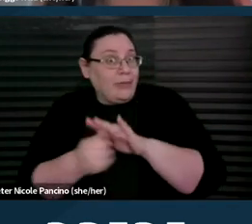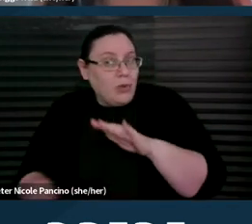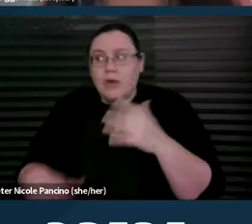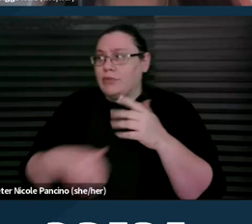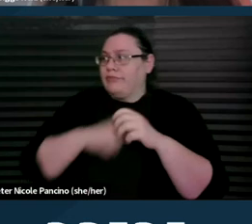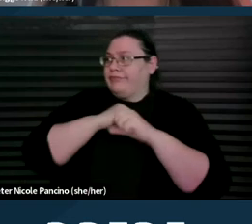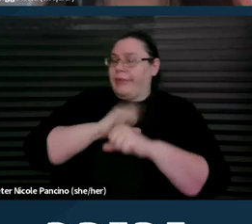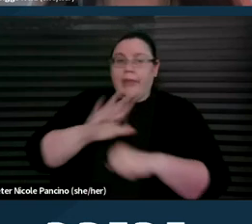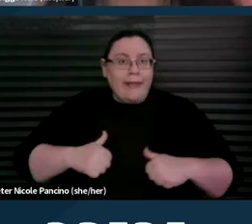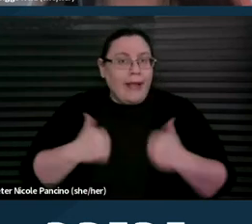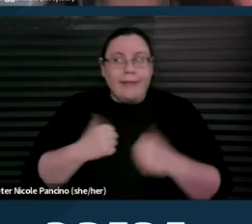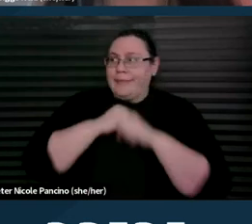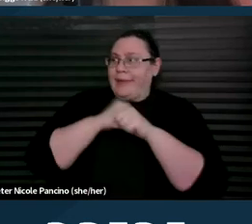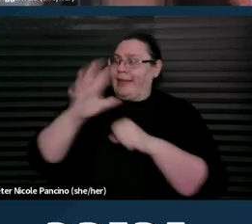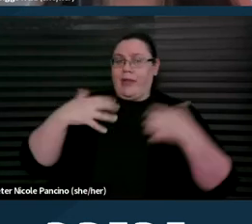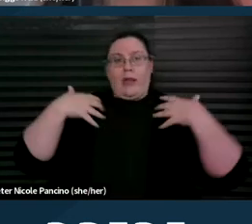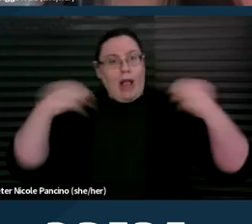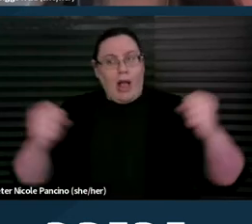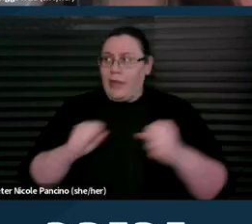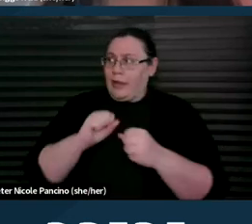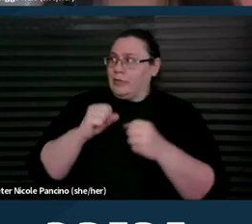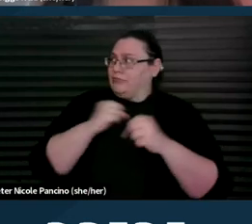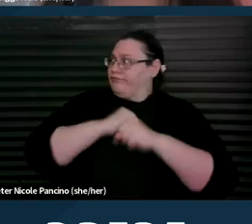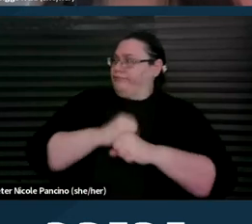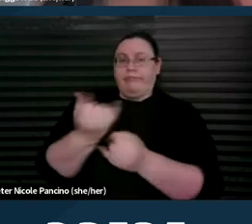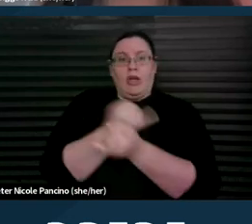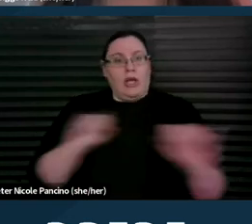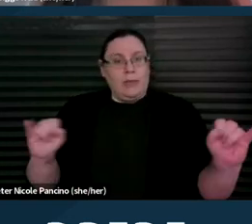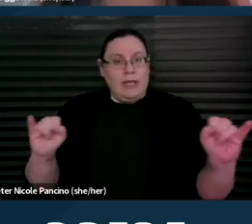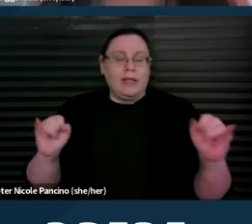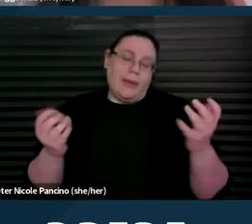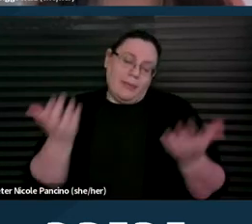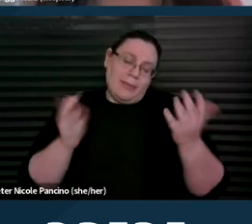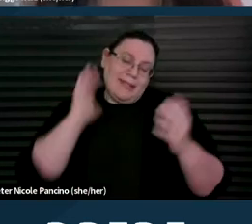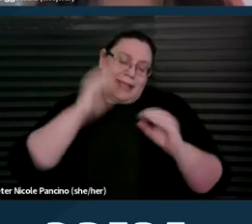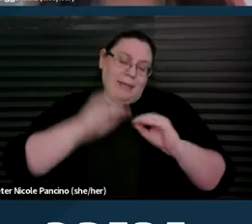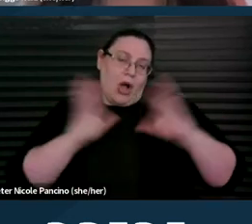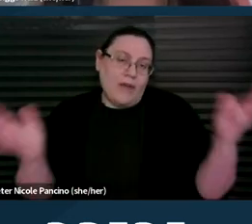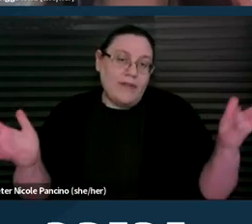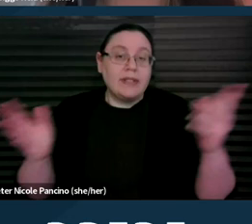their health and their autonomy. This might seem obvious, but pervasive ableism and paternalism